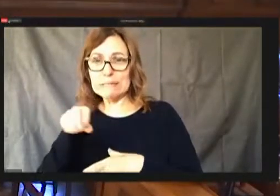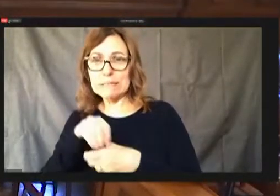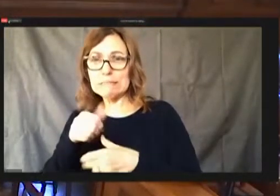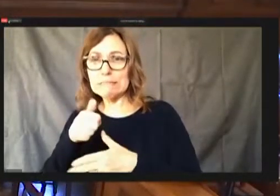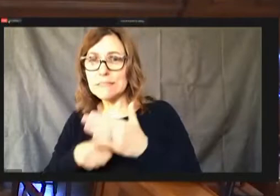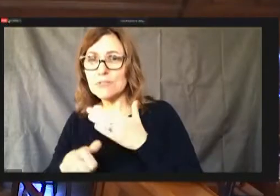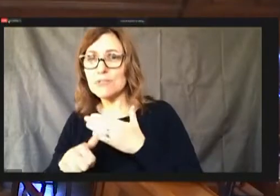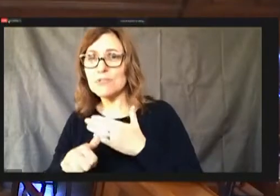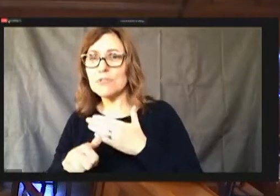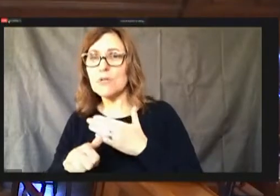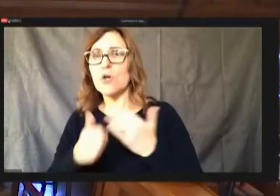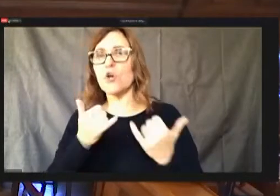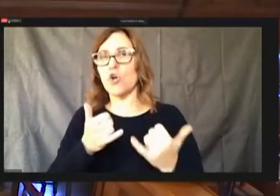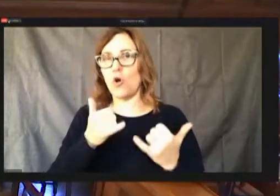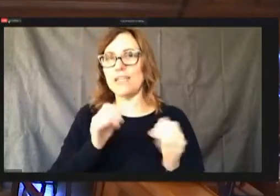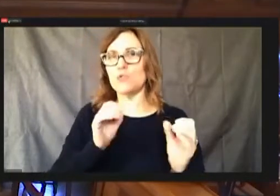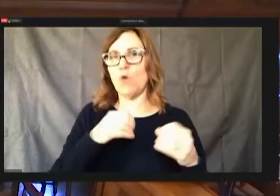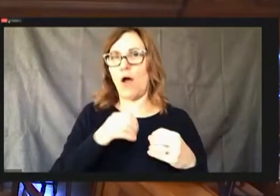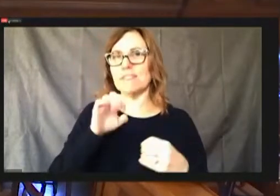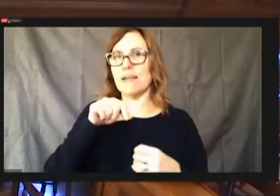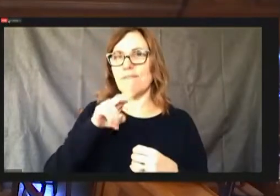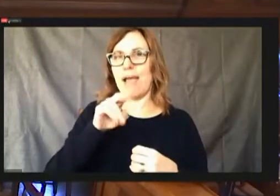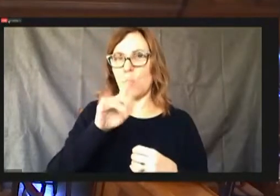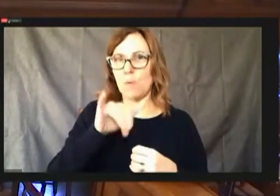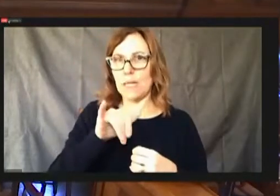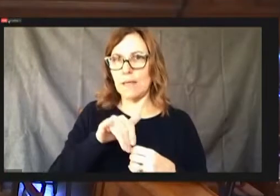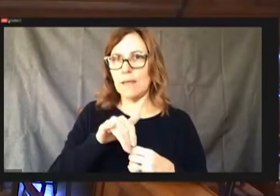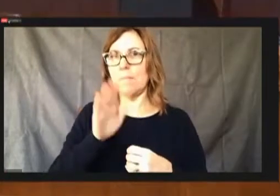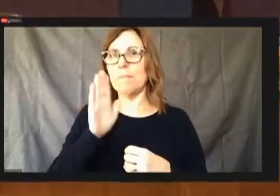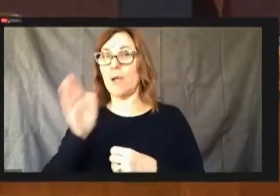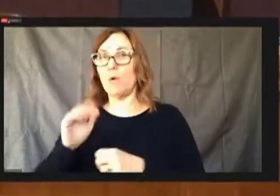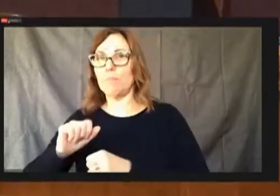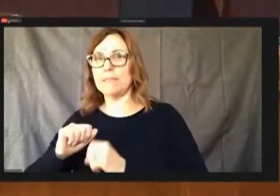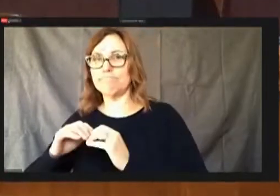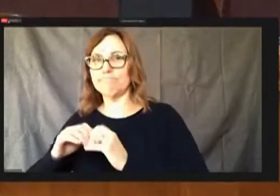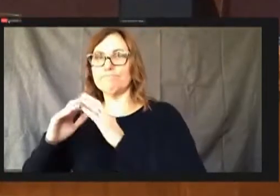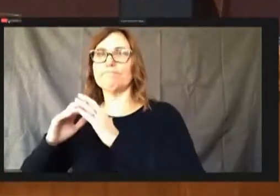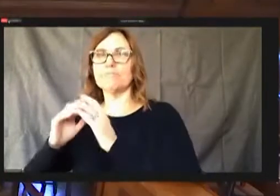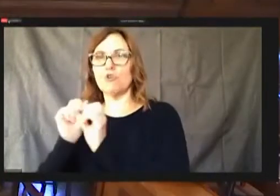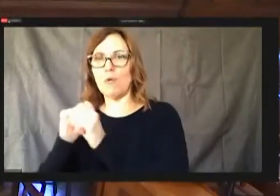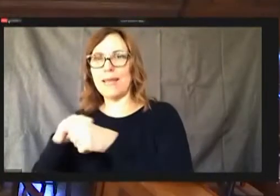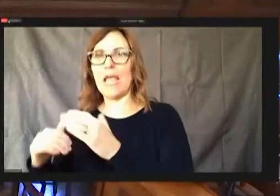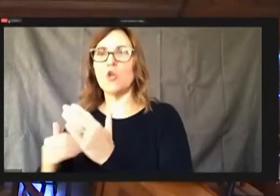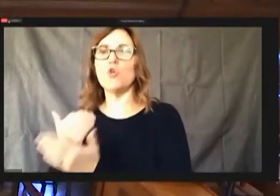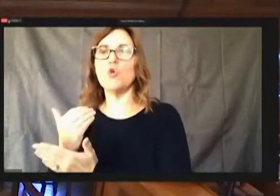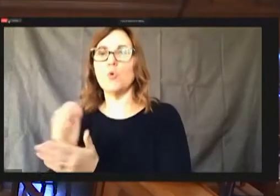a new office or department or Bureau. It's not a department.